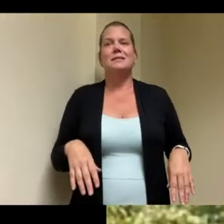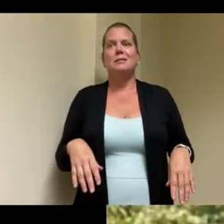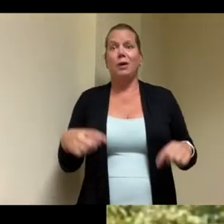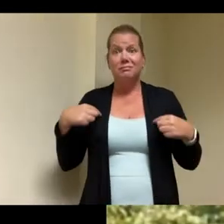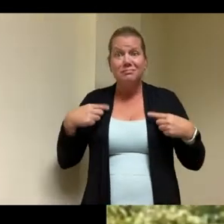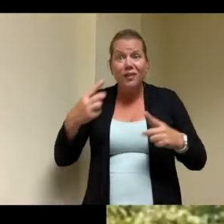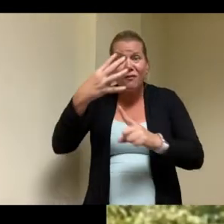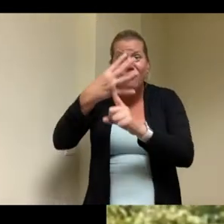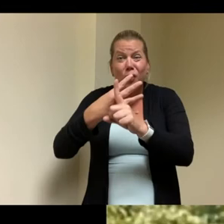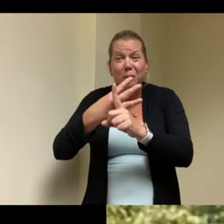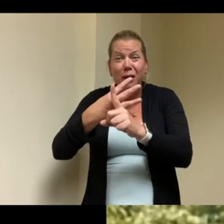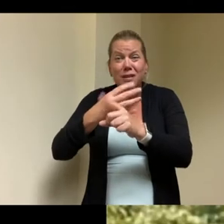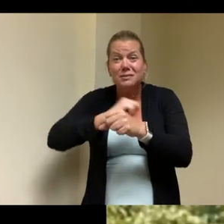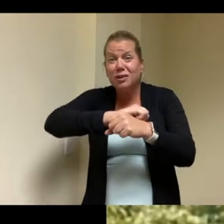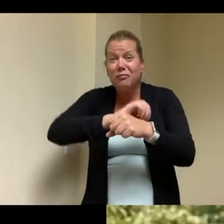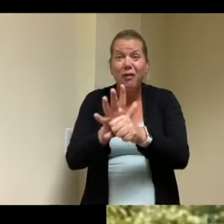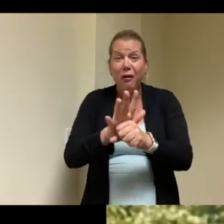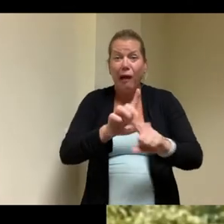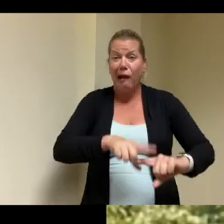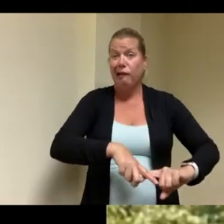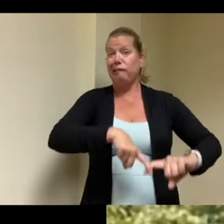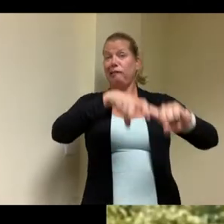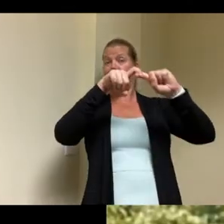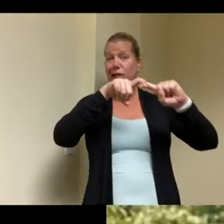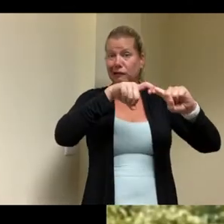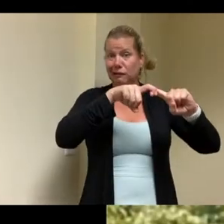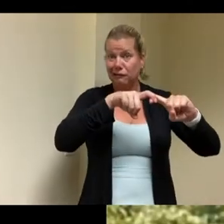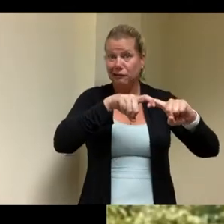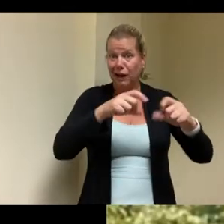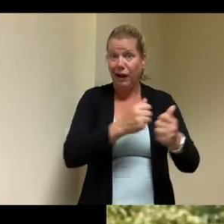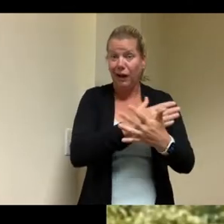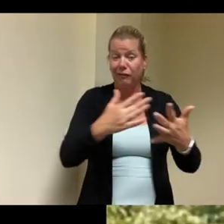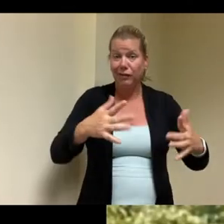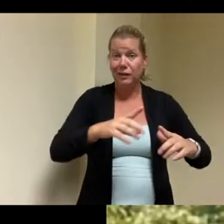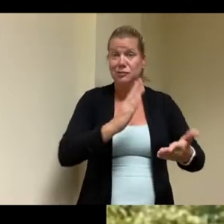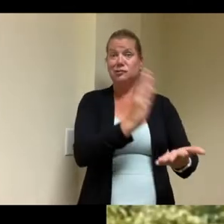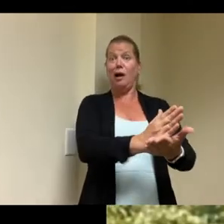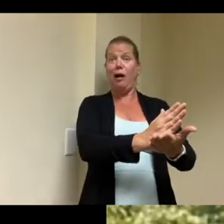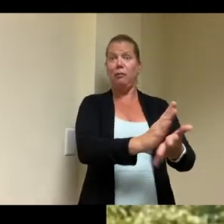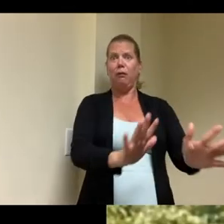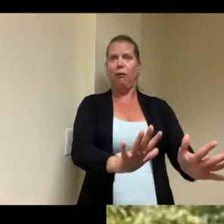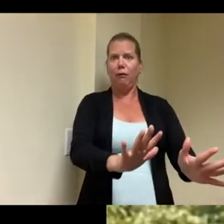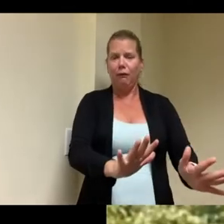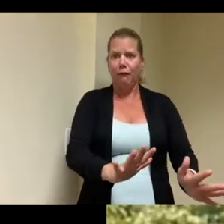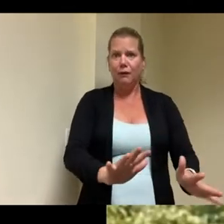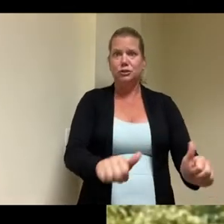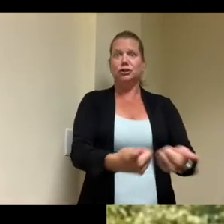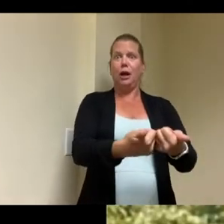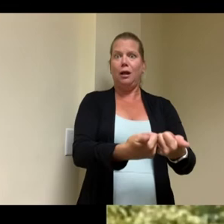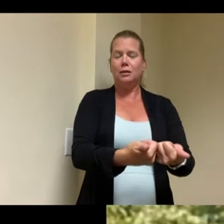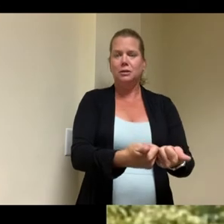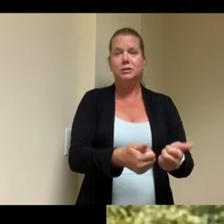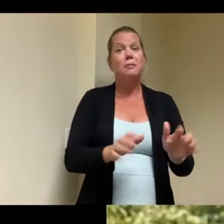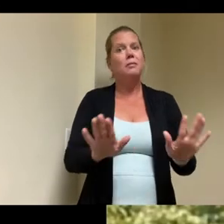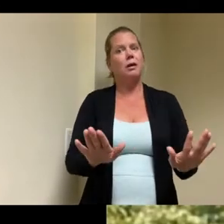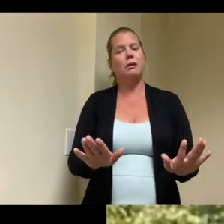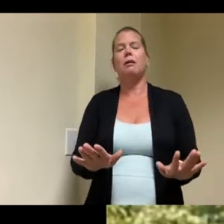this has been a very challenging time obviously but uh thankfully uh we were able to maintain our construction schedule for